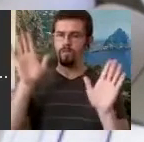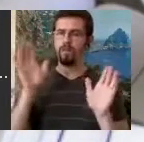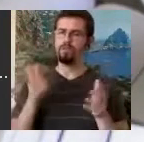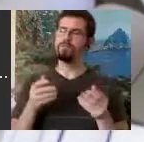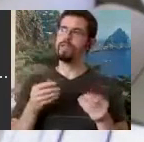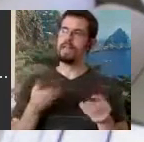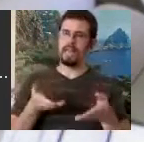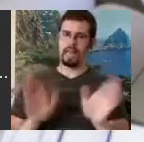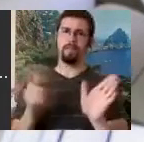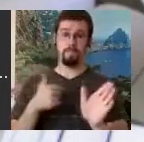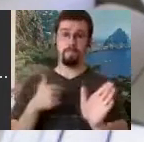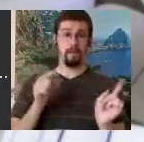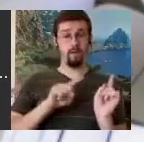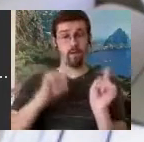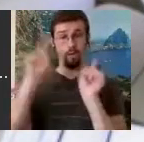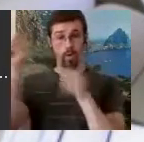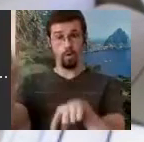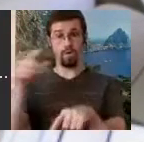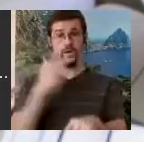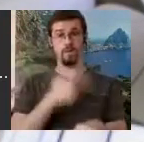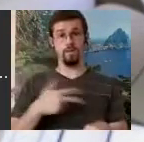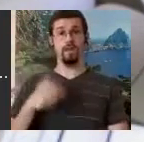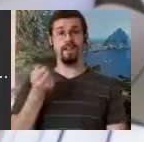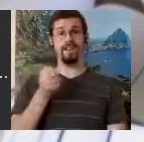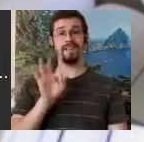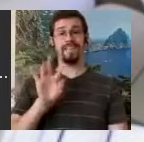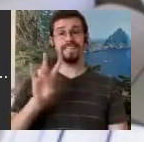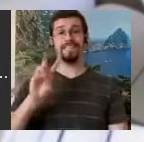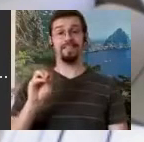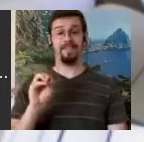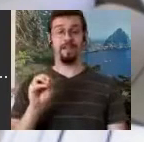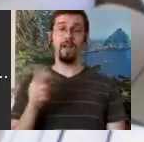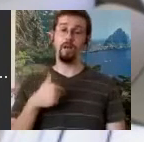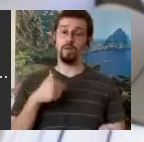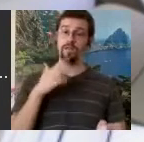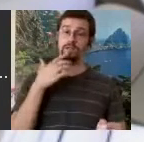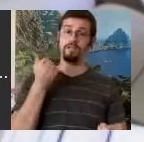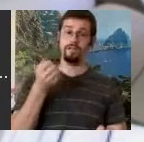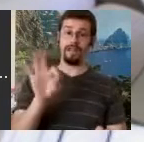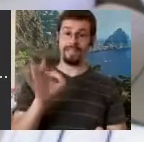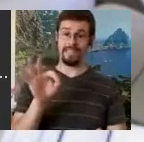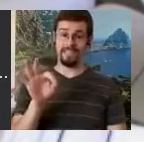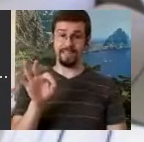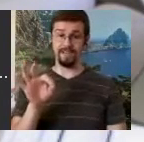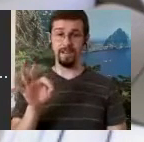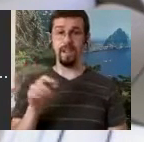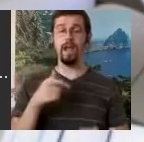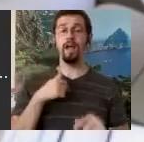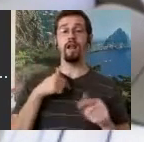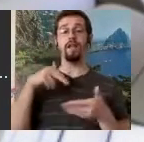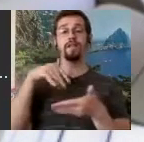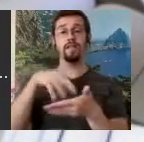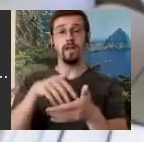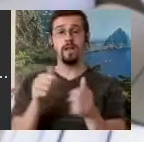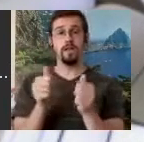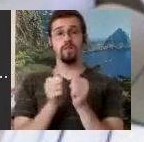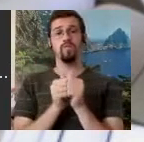I was 19 years old. I studied there with a teacher of the Kirov Ballet